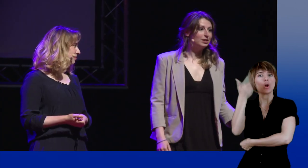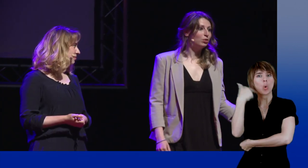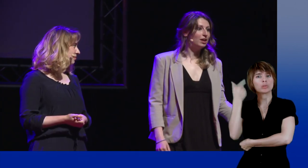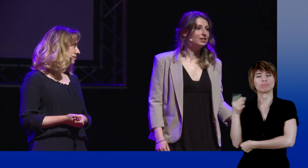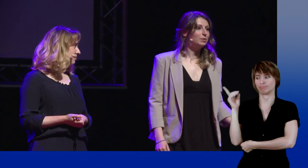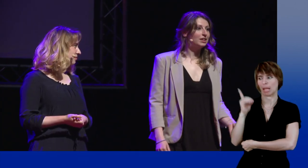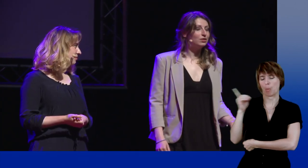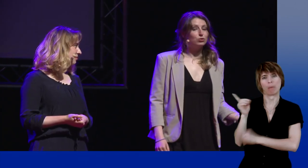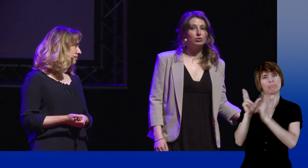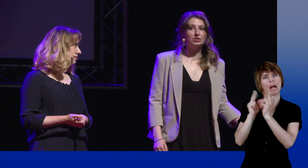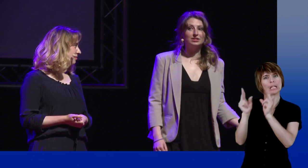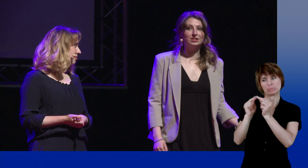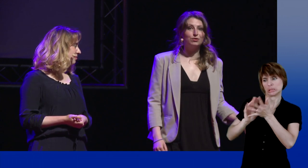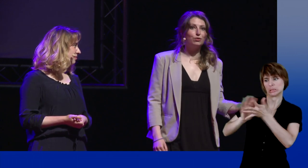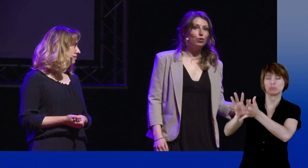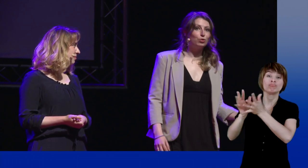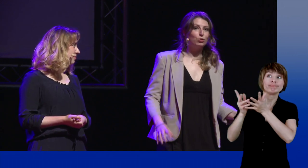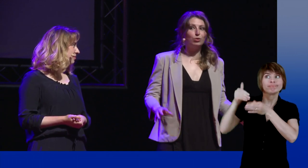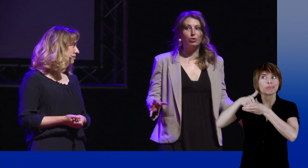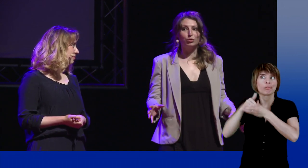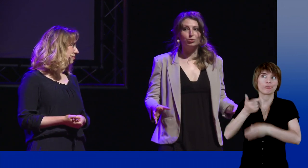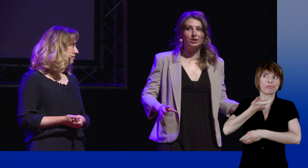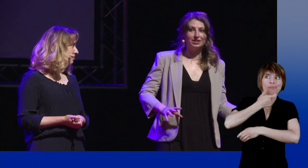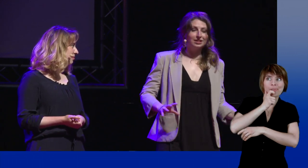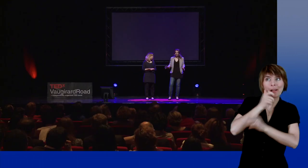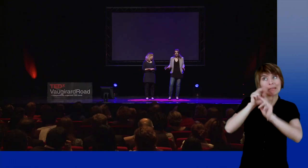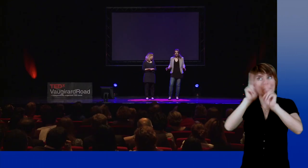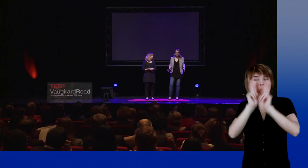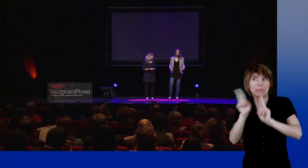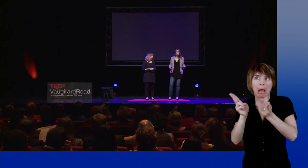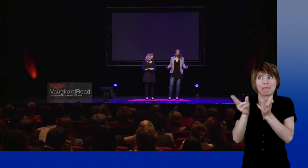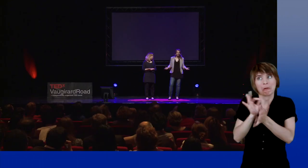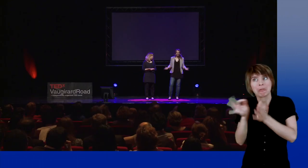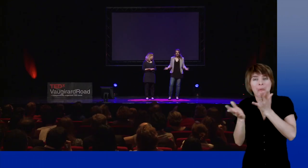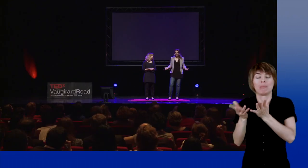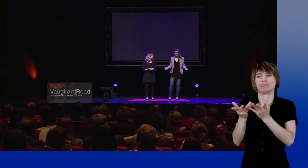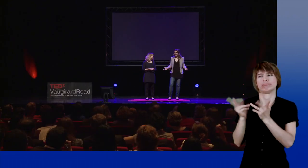and Déborah explained what we do in Paris in an English-French-international sign language.